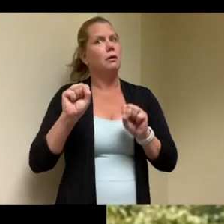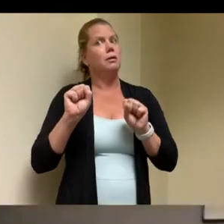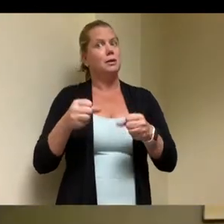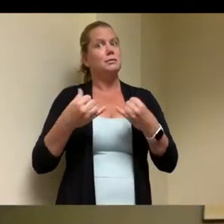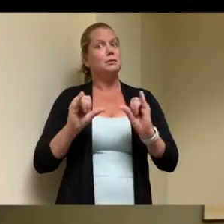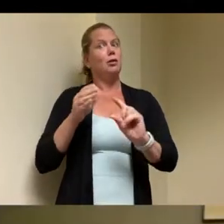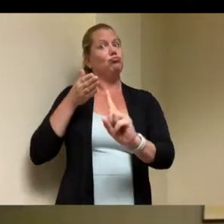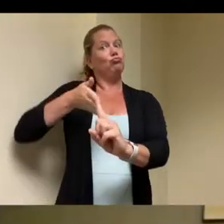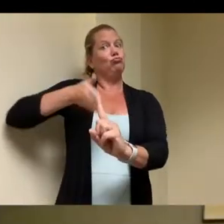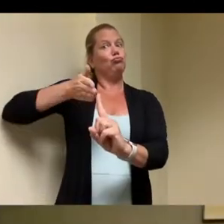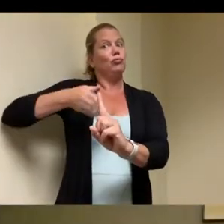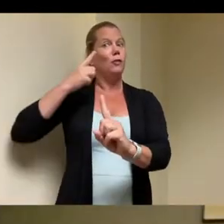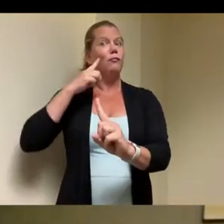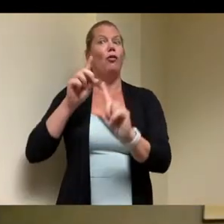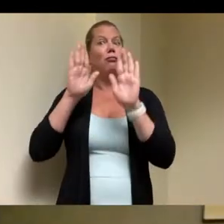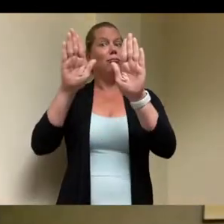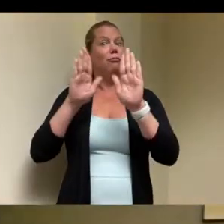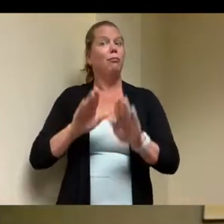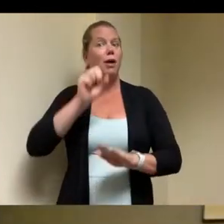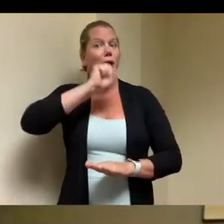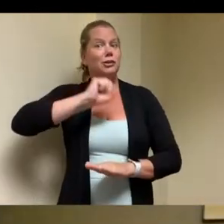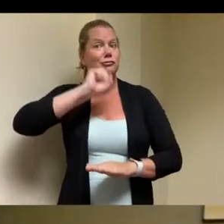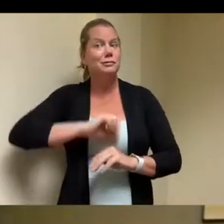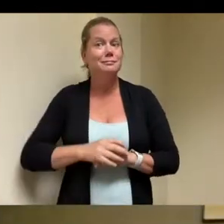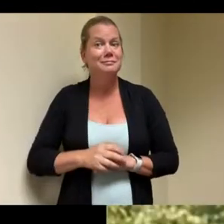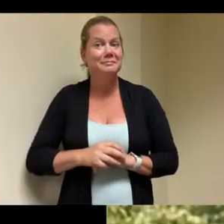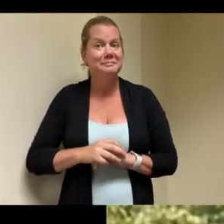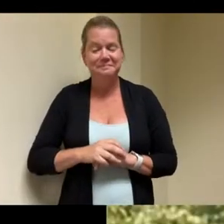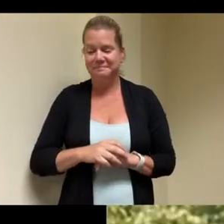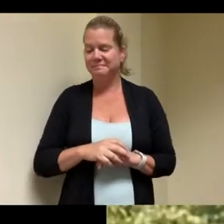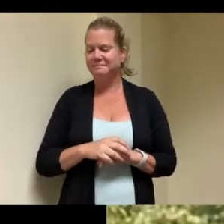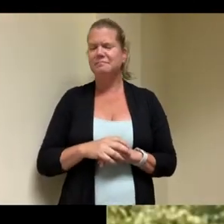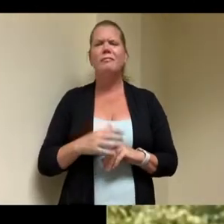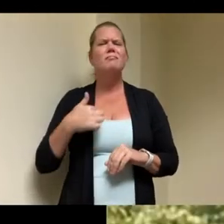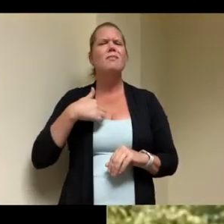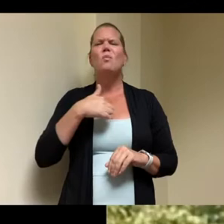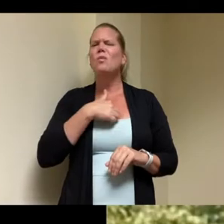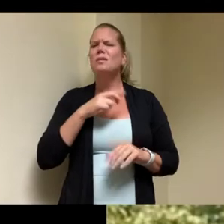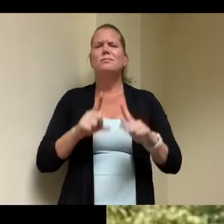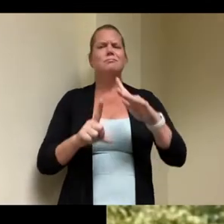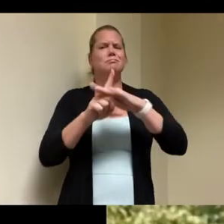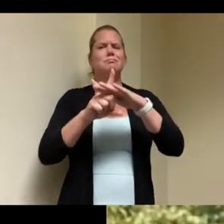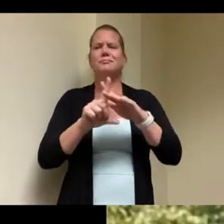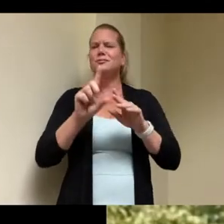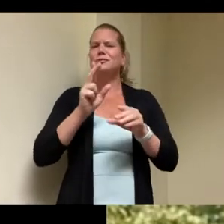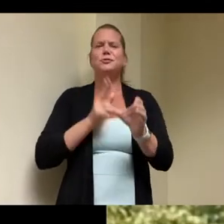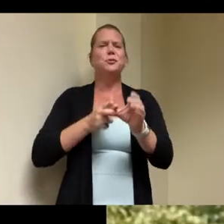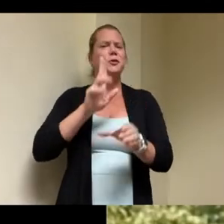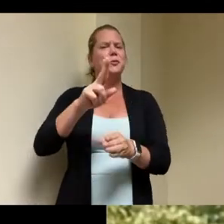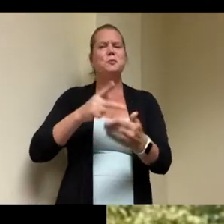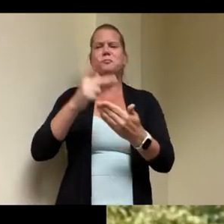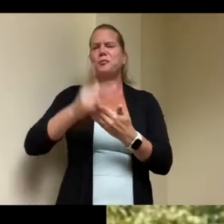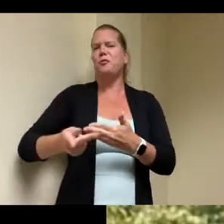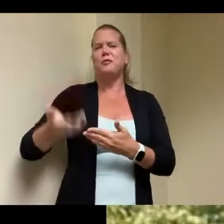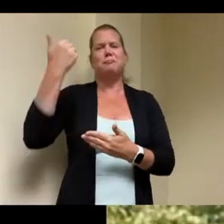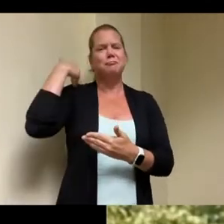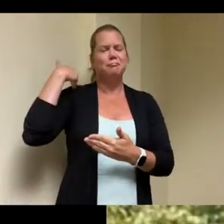um but we've as i've been on your program many times before and thank you for all you you have been doing during this time uh